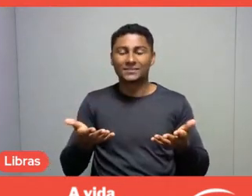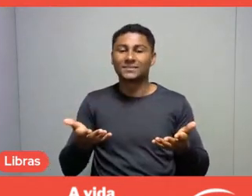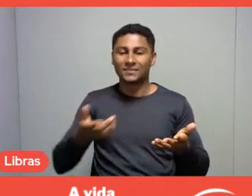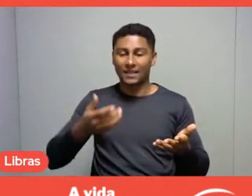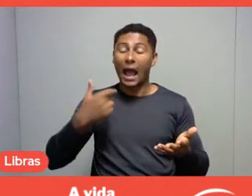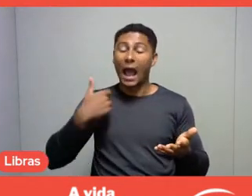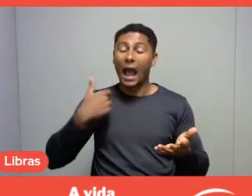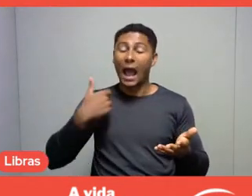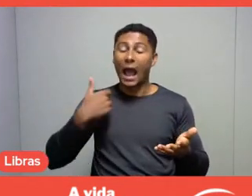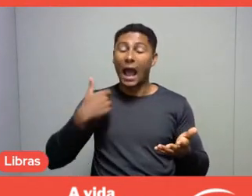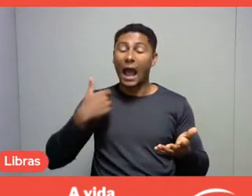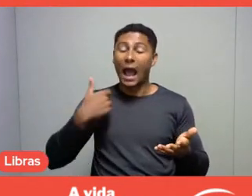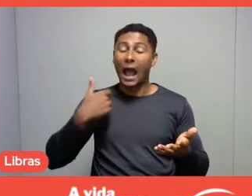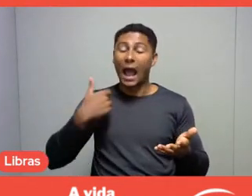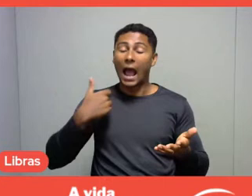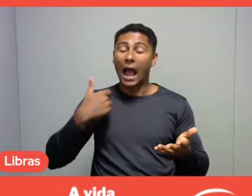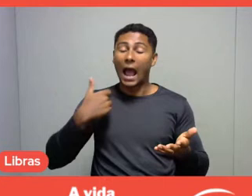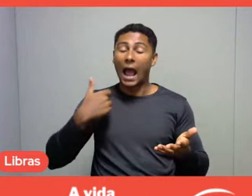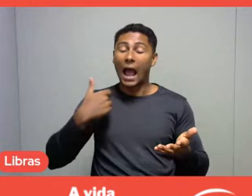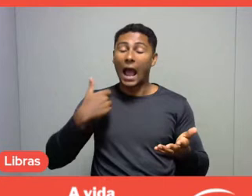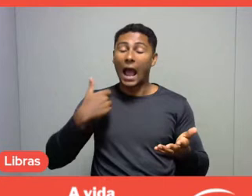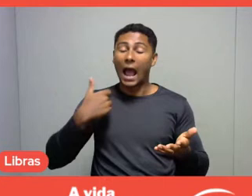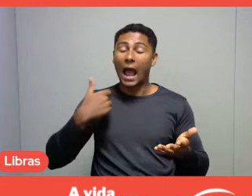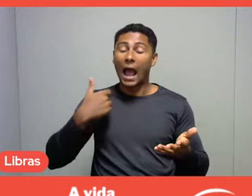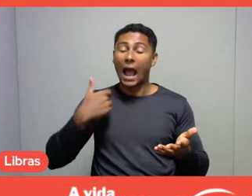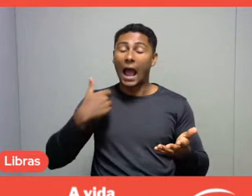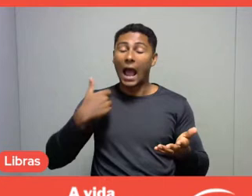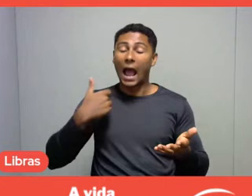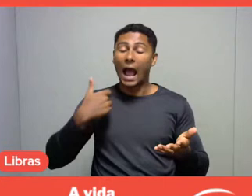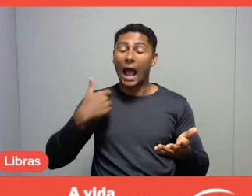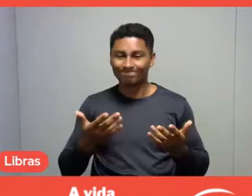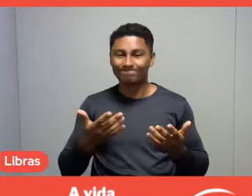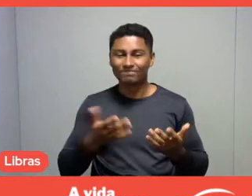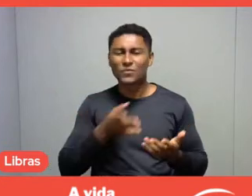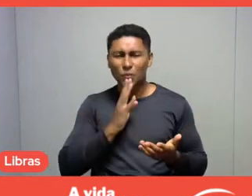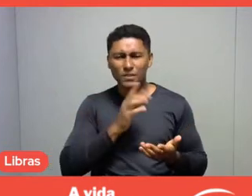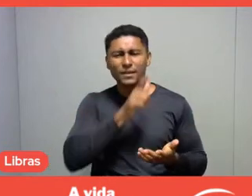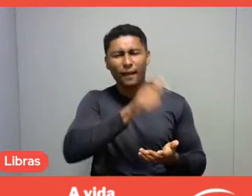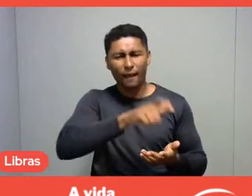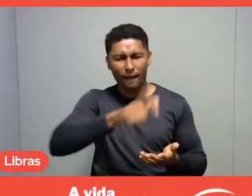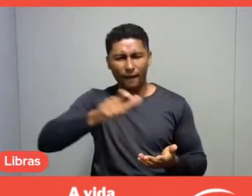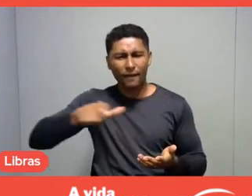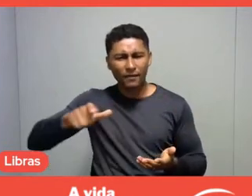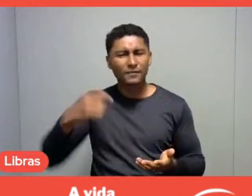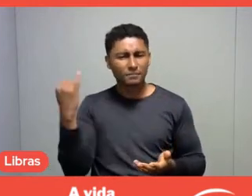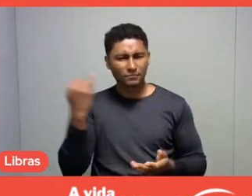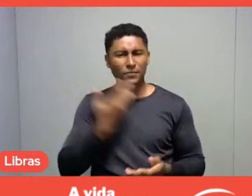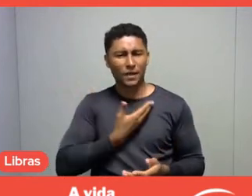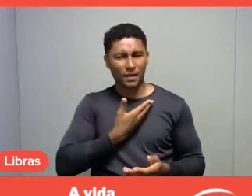for us all to know a little bit about what our colleagues think.